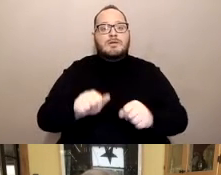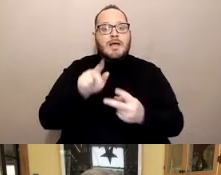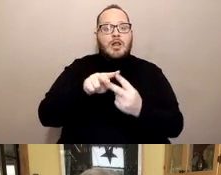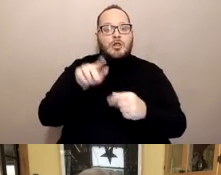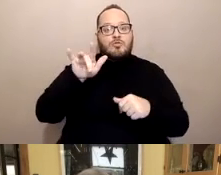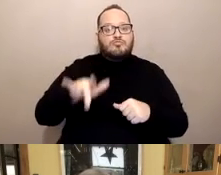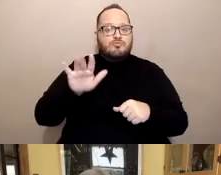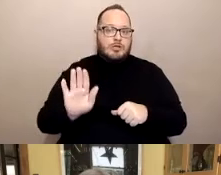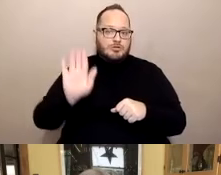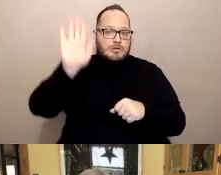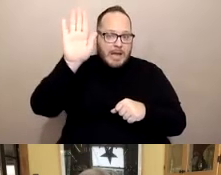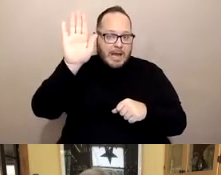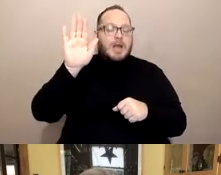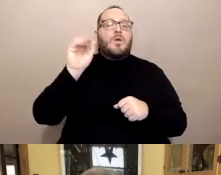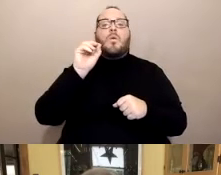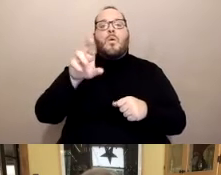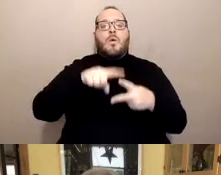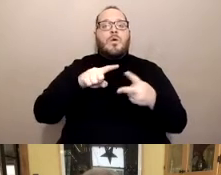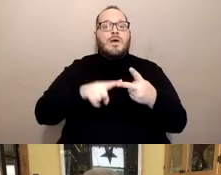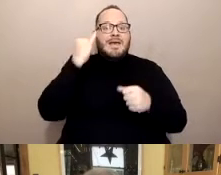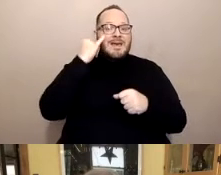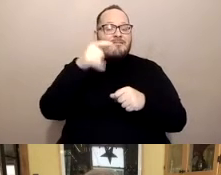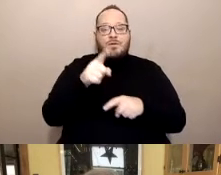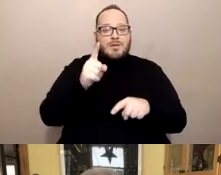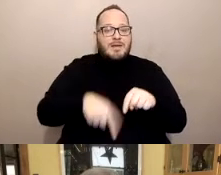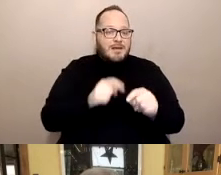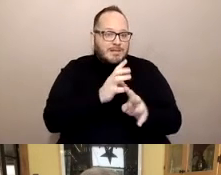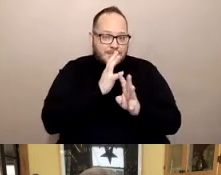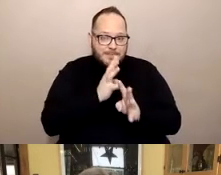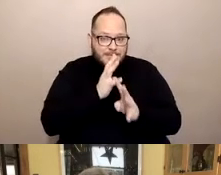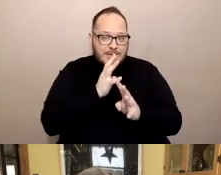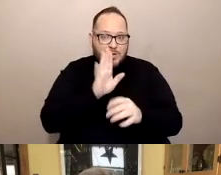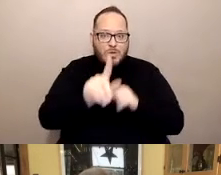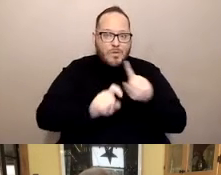and can't speak, verbalize your questions, you can type them in the chat. Next.